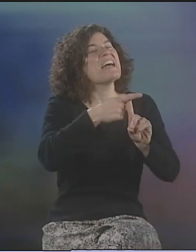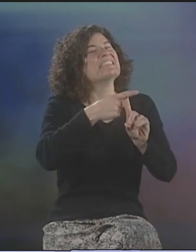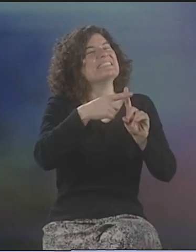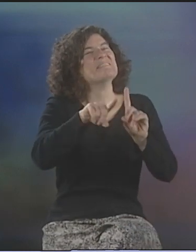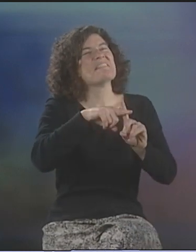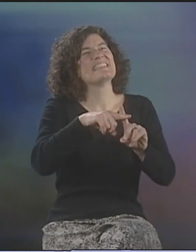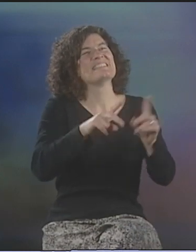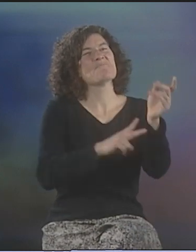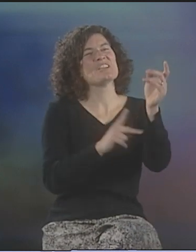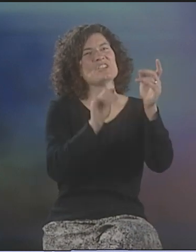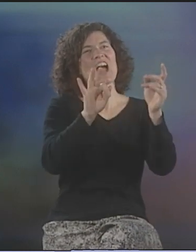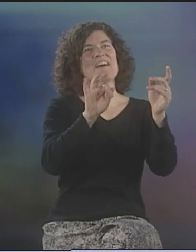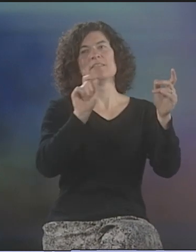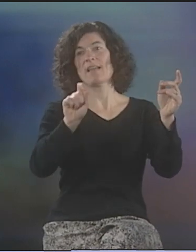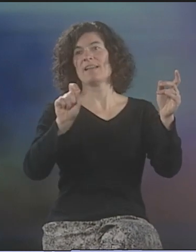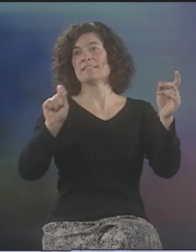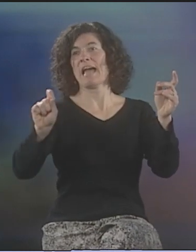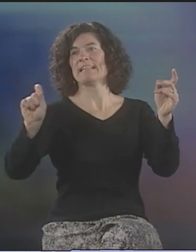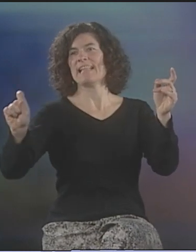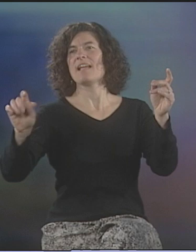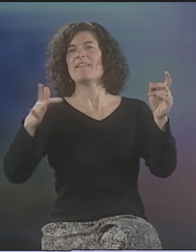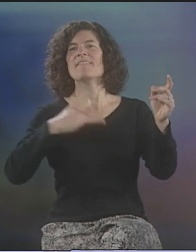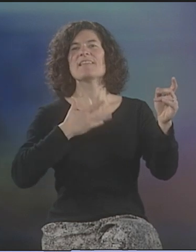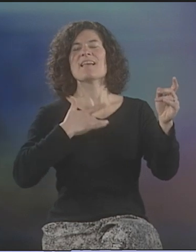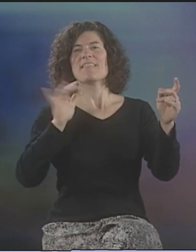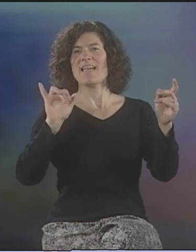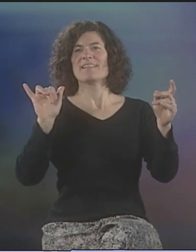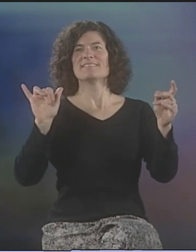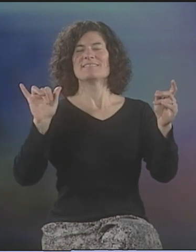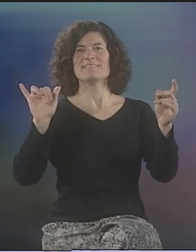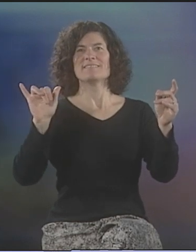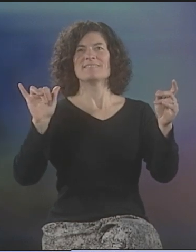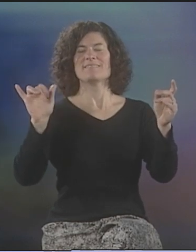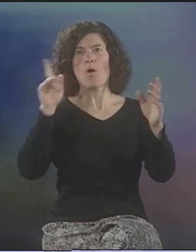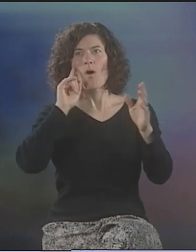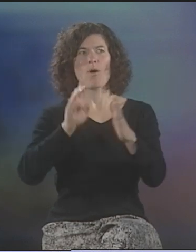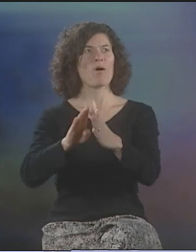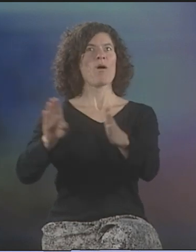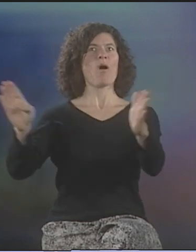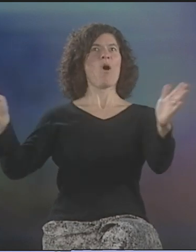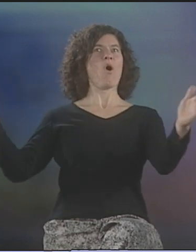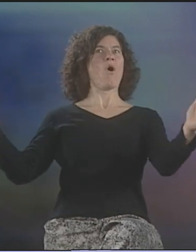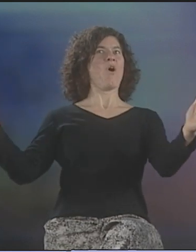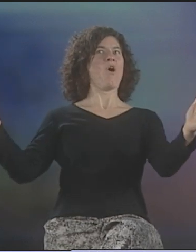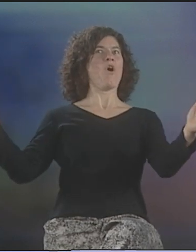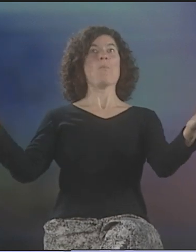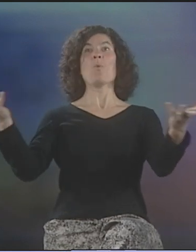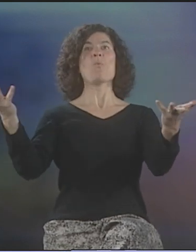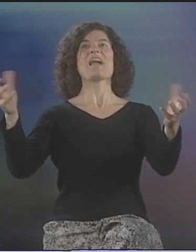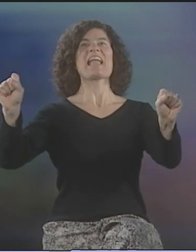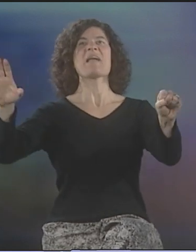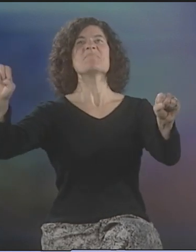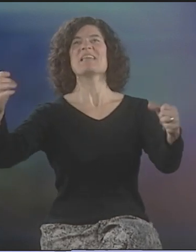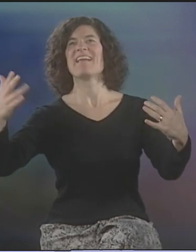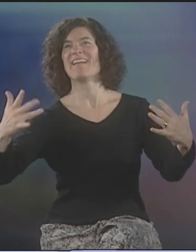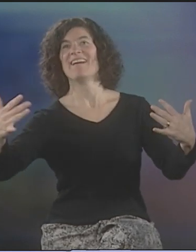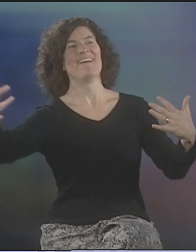PLUS, PLUS, WITH "BRIDGE OF..." THE DOT, DOT, DOT PART AT THE END OF IT FELT LIKE WE'RE OPEN TO THE POSSIBILITIES